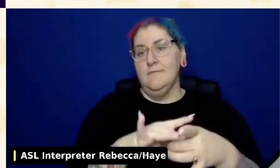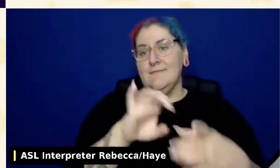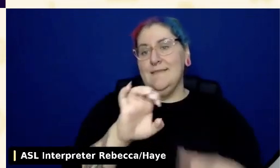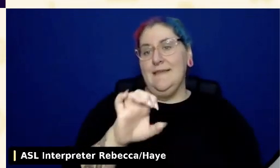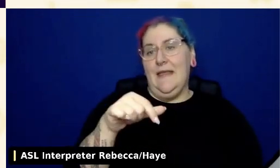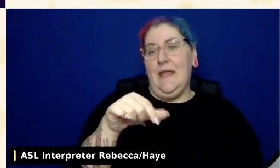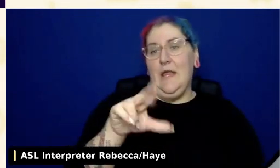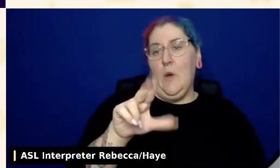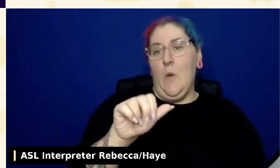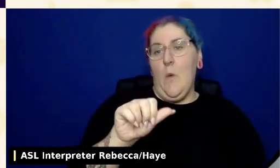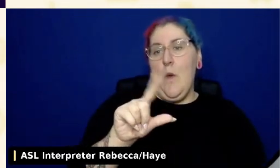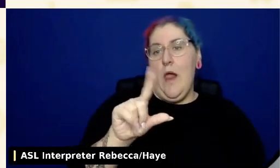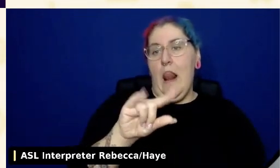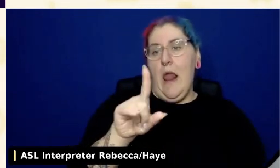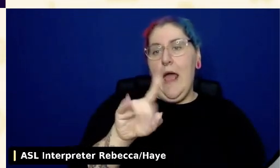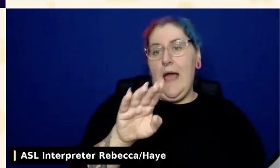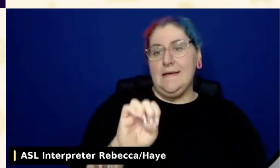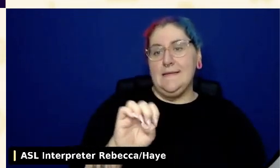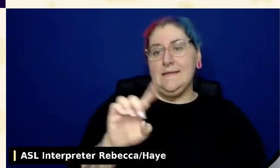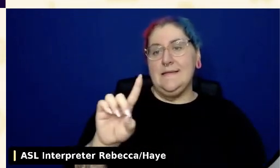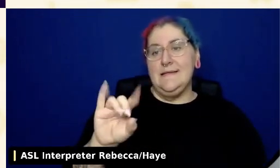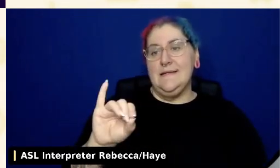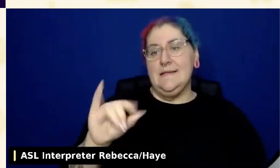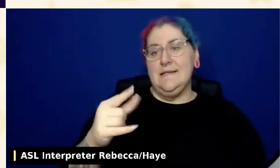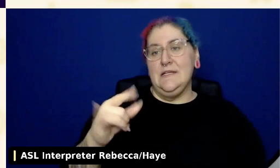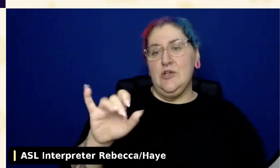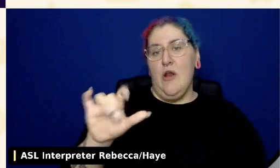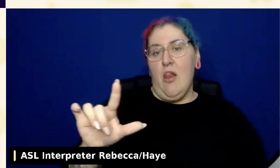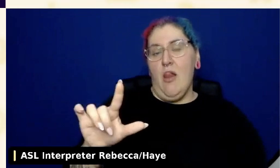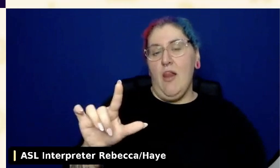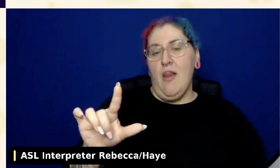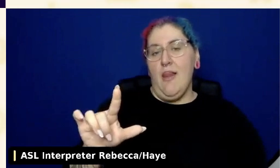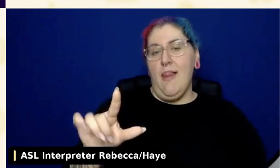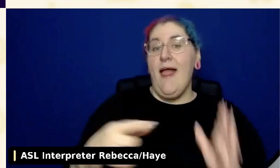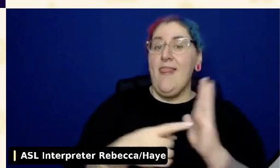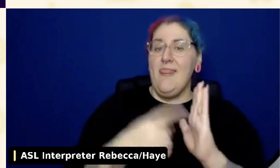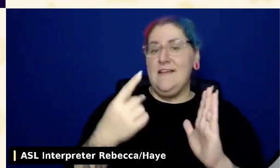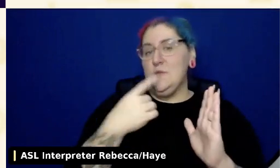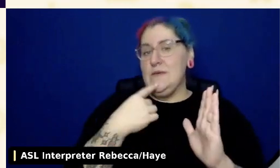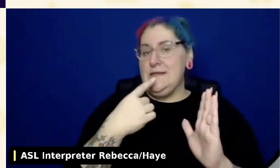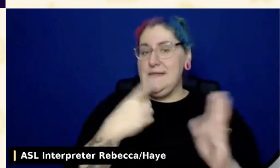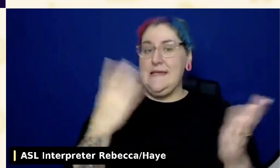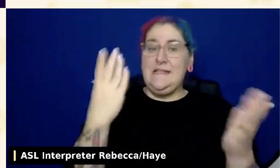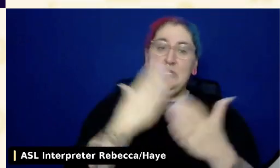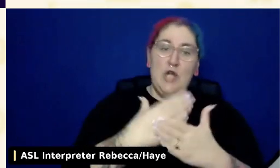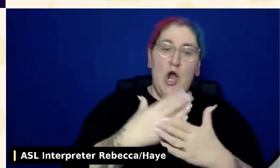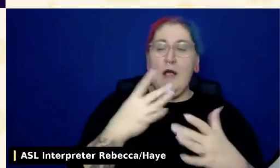On this page, it's also dark, light, and inverted, developers guide to color modes with Nick Croft.